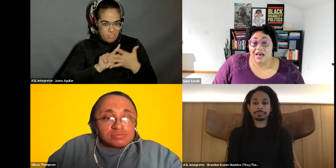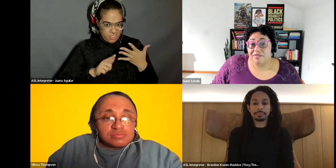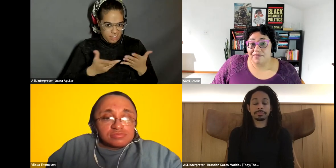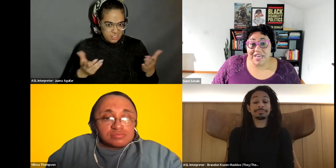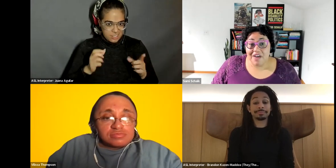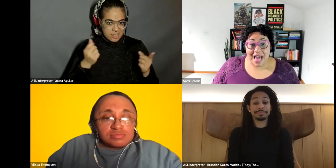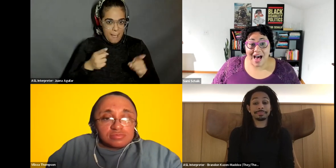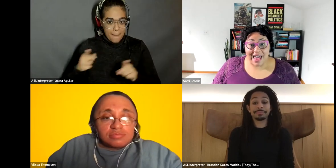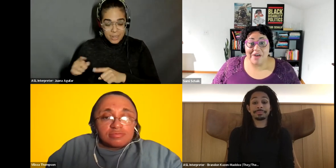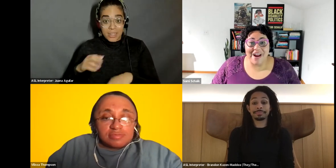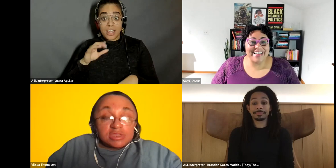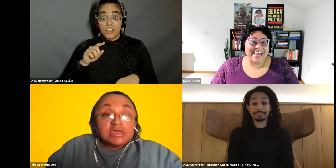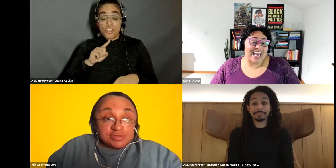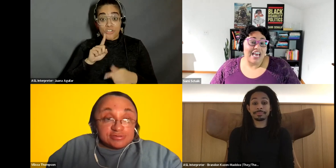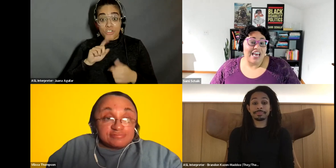Sami Schalk: of the FBI.